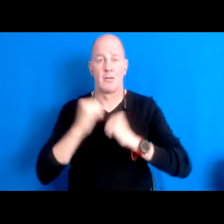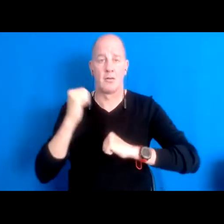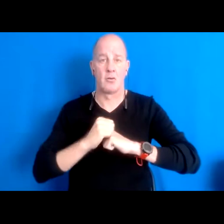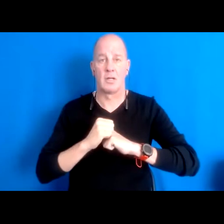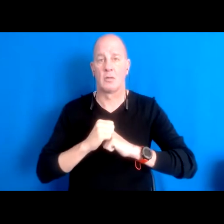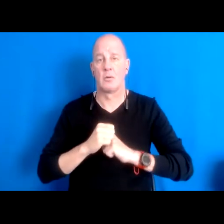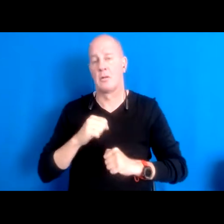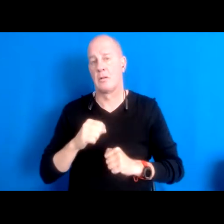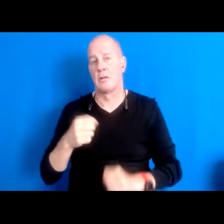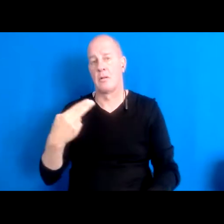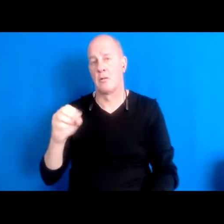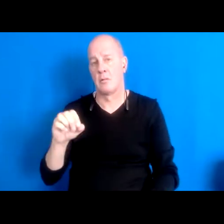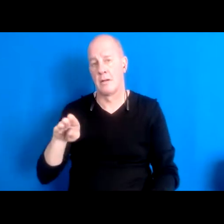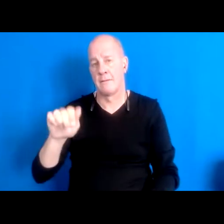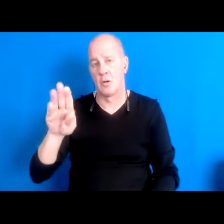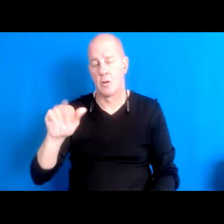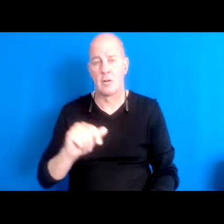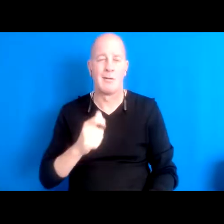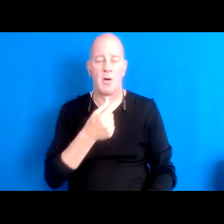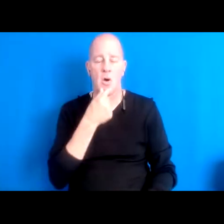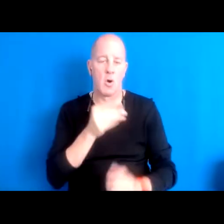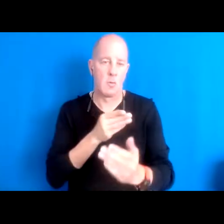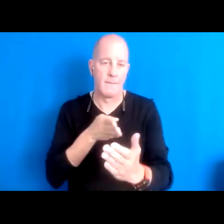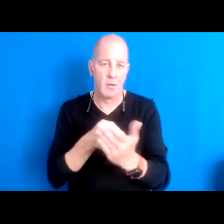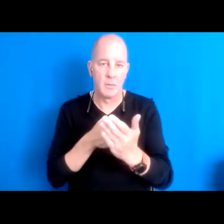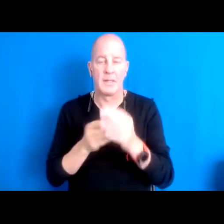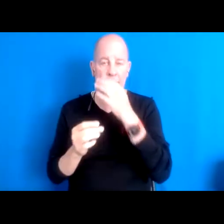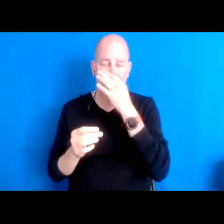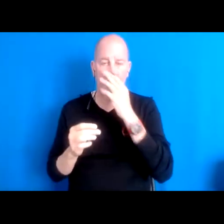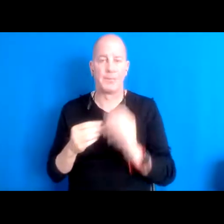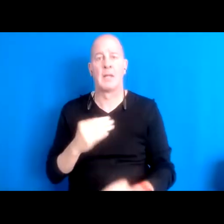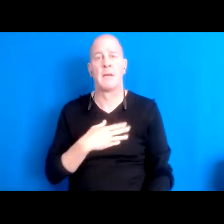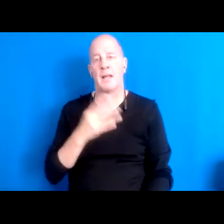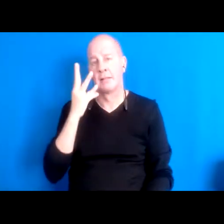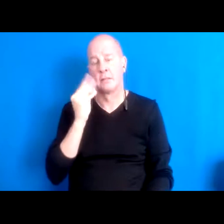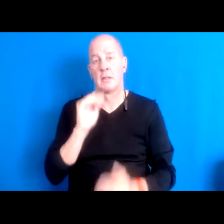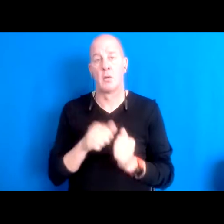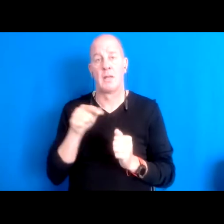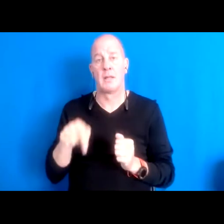15:55:32 And so, at what I recognize is that my experience in these Borderlands, and in